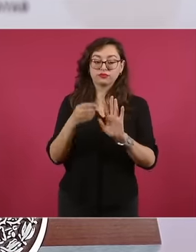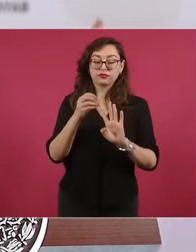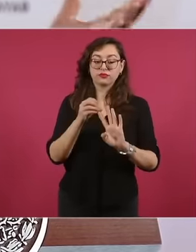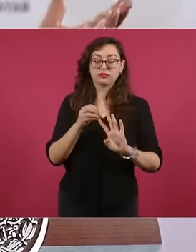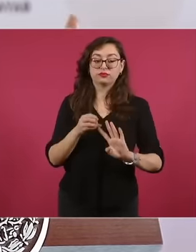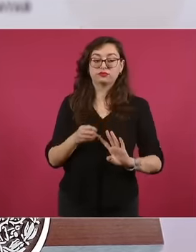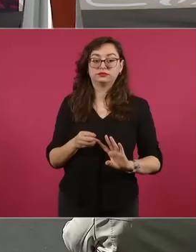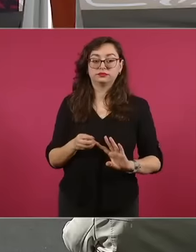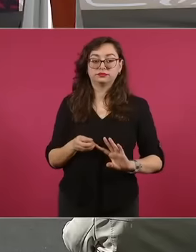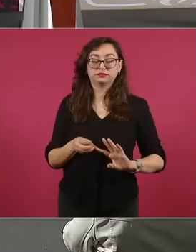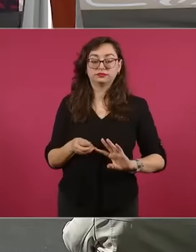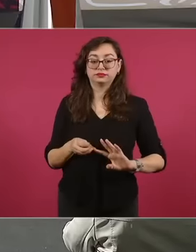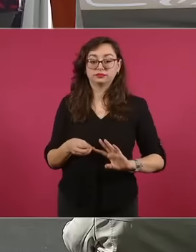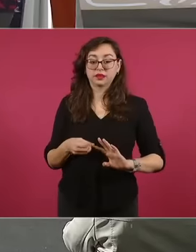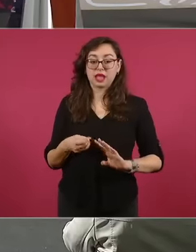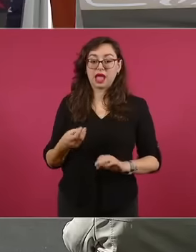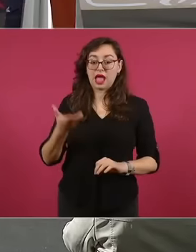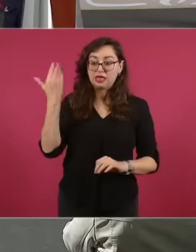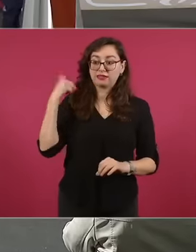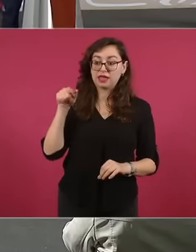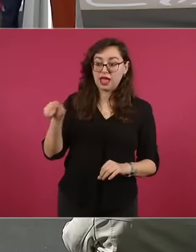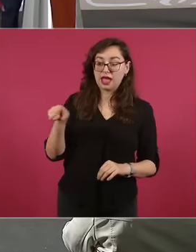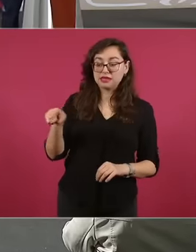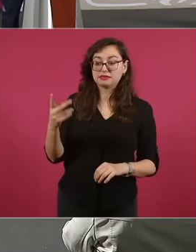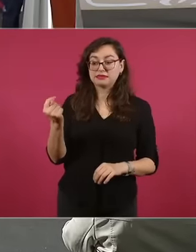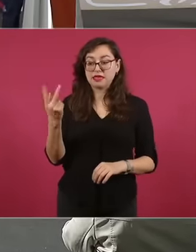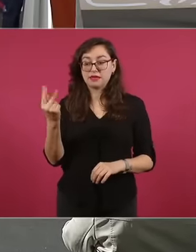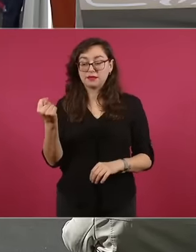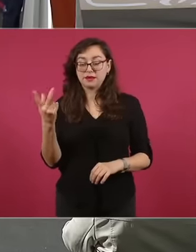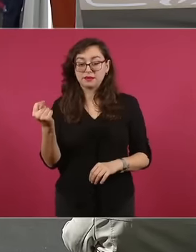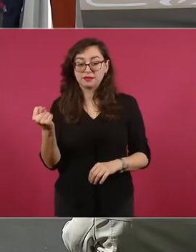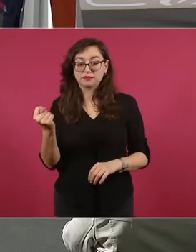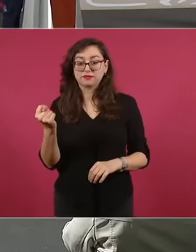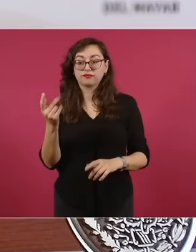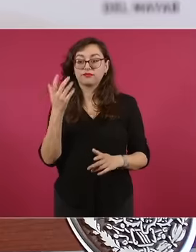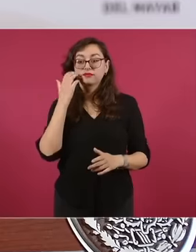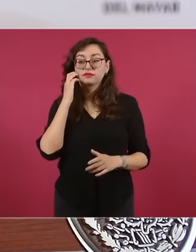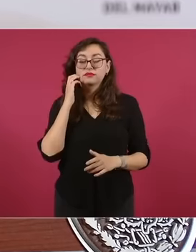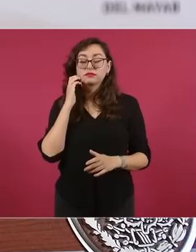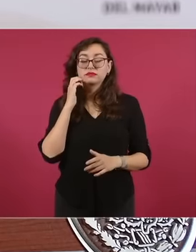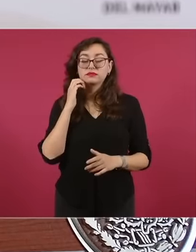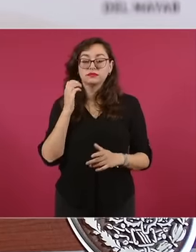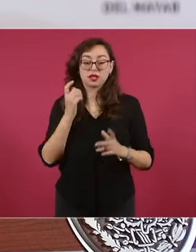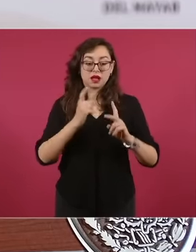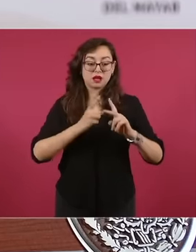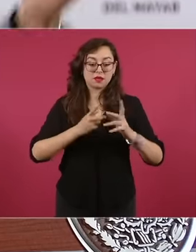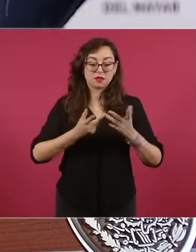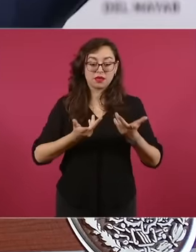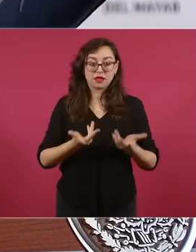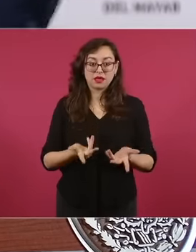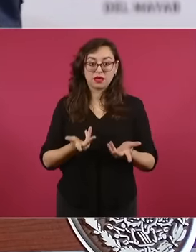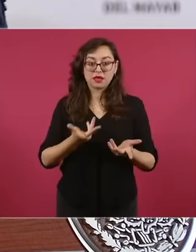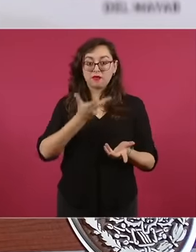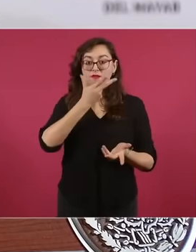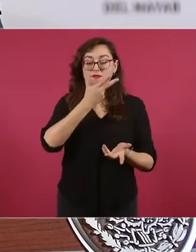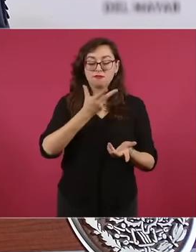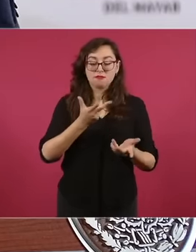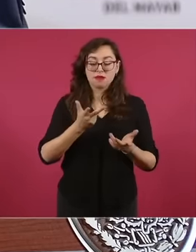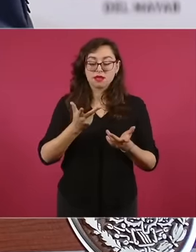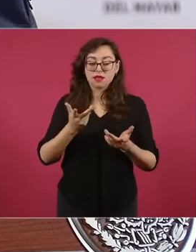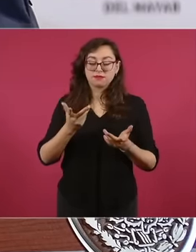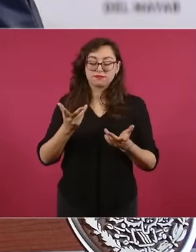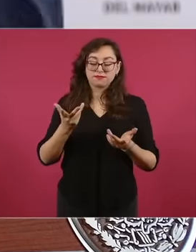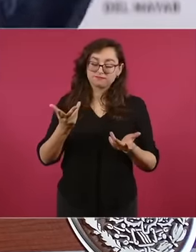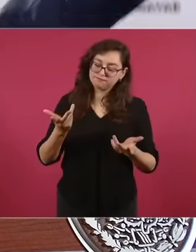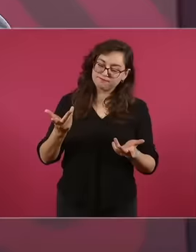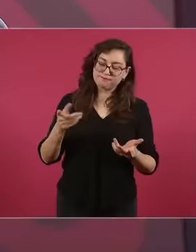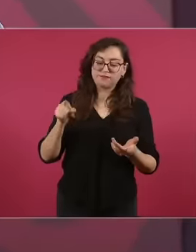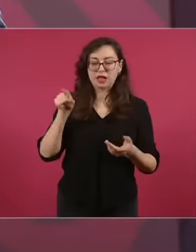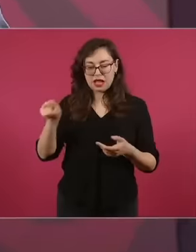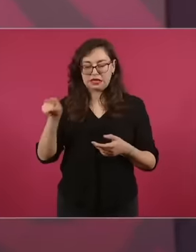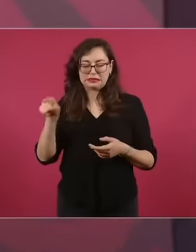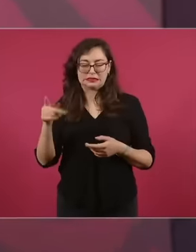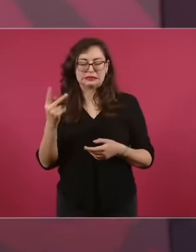to the polls on his program. a man who later, in the